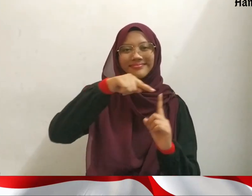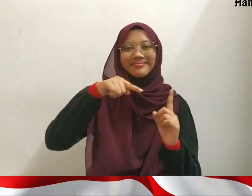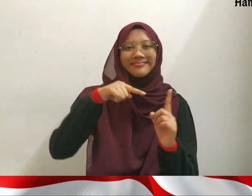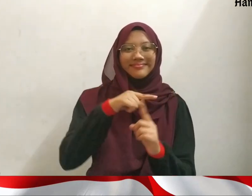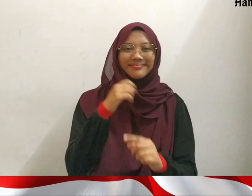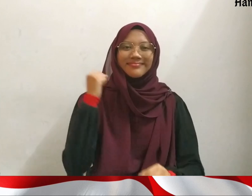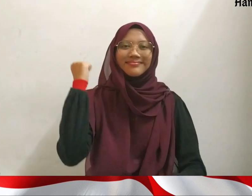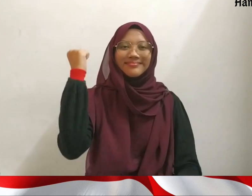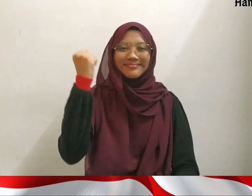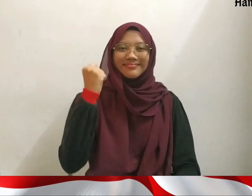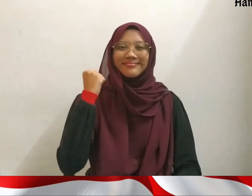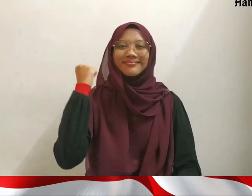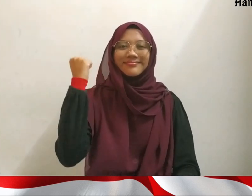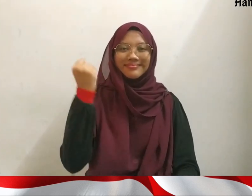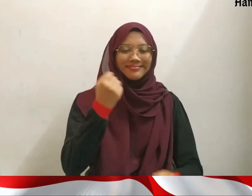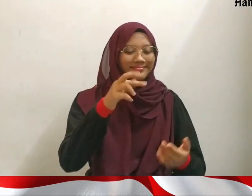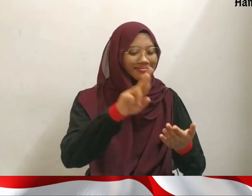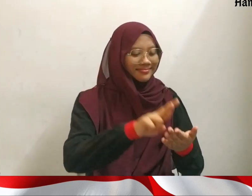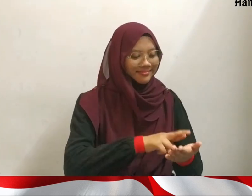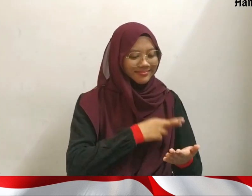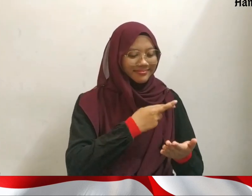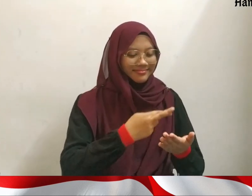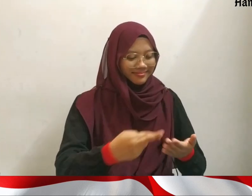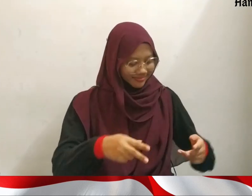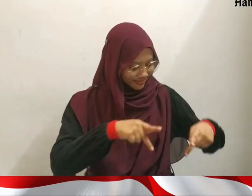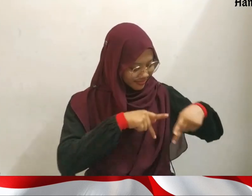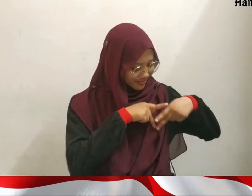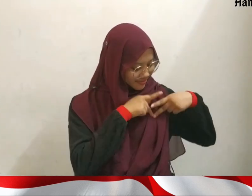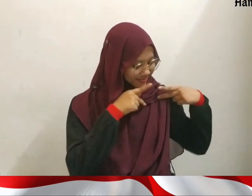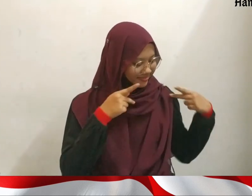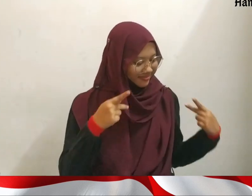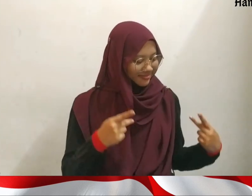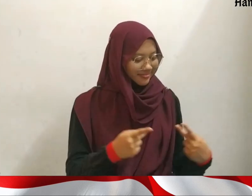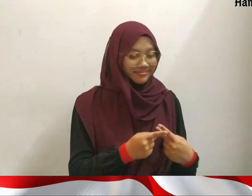When the beats start & my heart beating